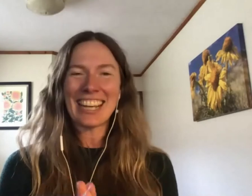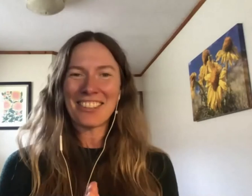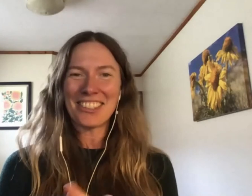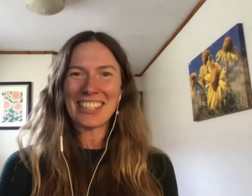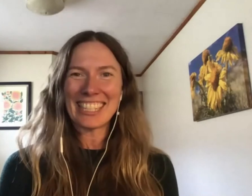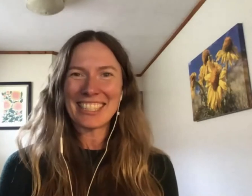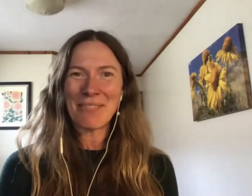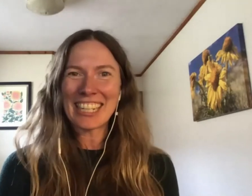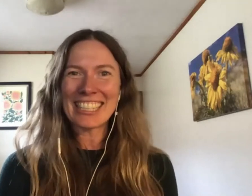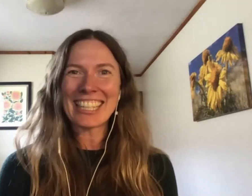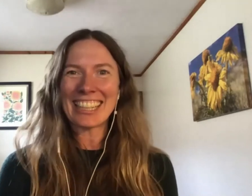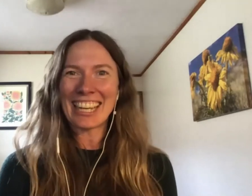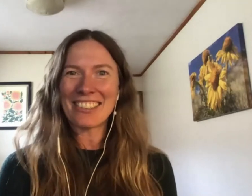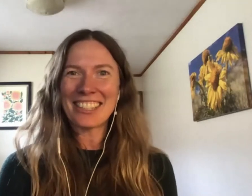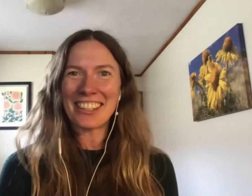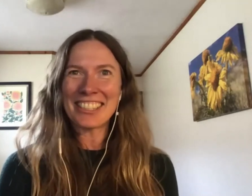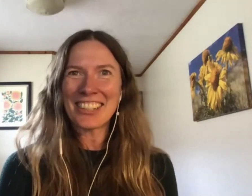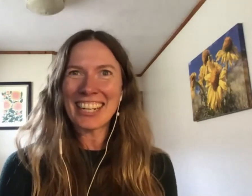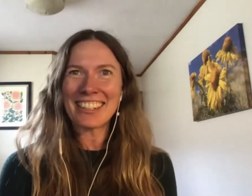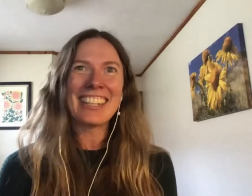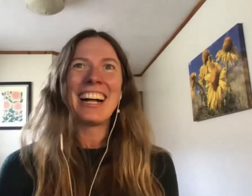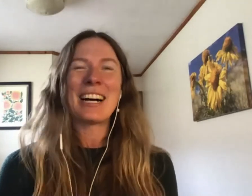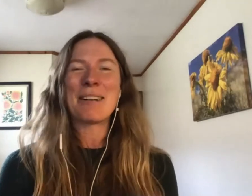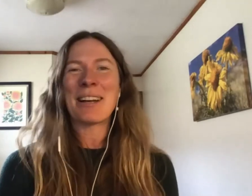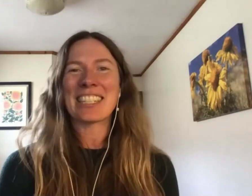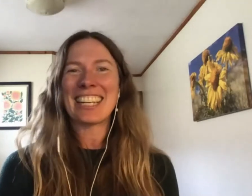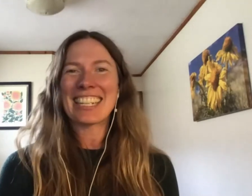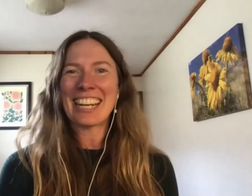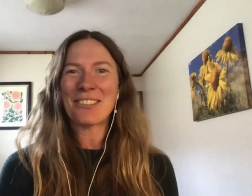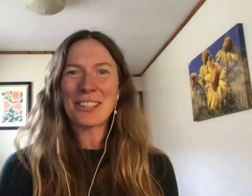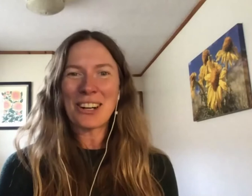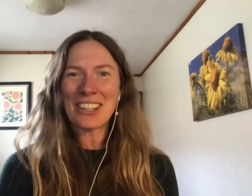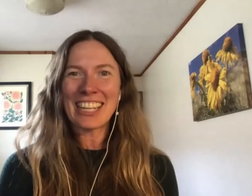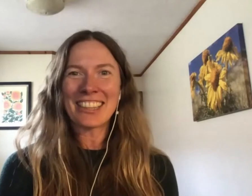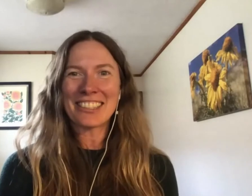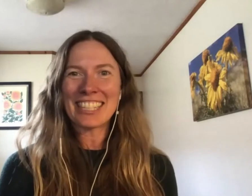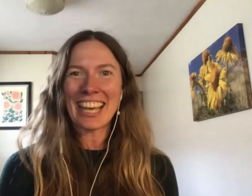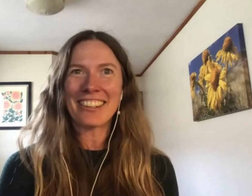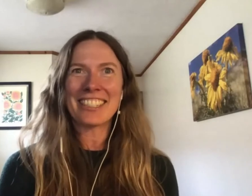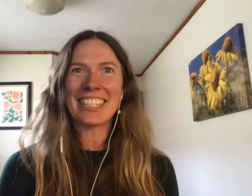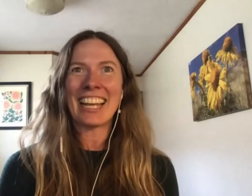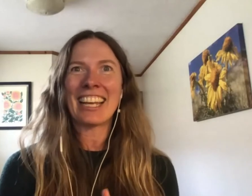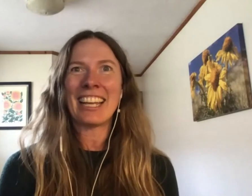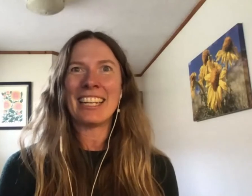American Sign Language on the Trail. I'm excited to connect with you all and learn together today and